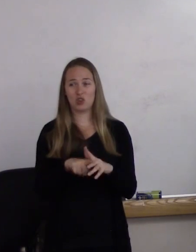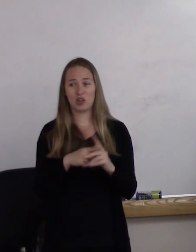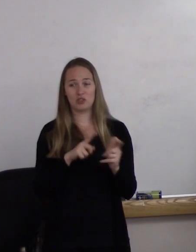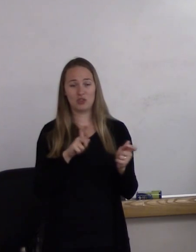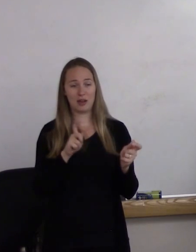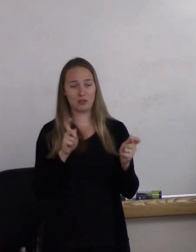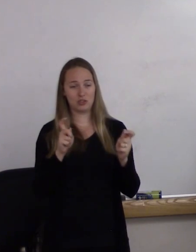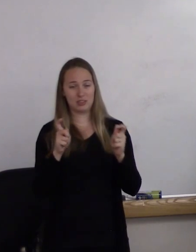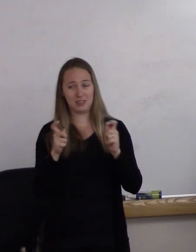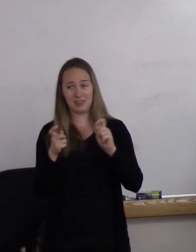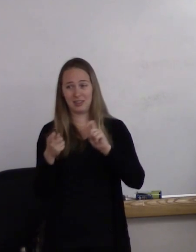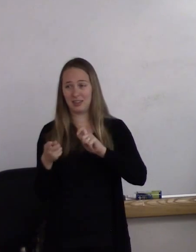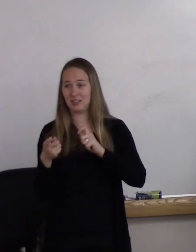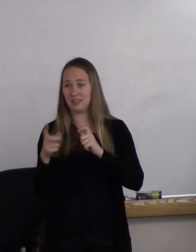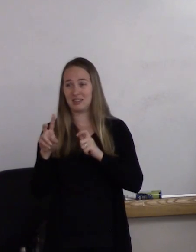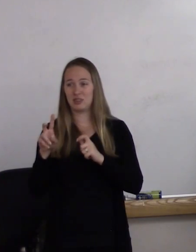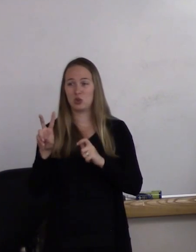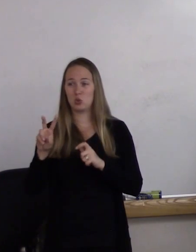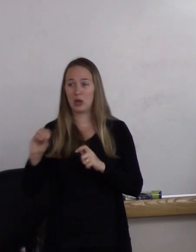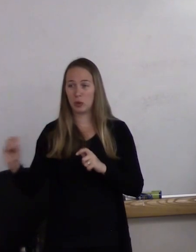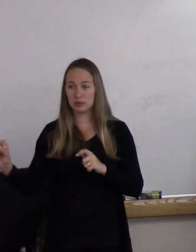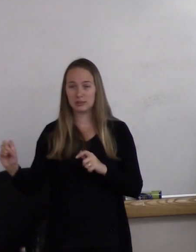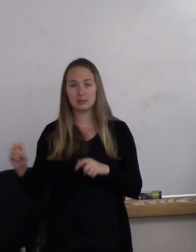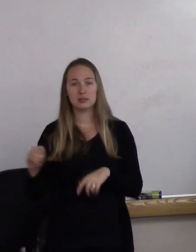really in the 2000s and the 2010s.